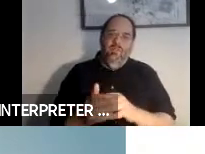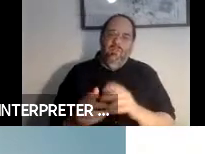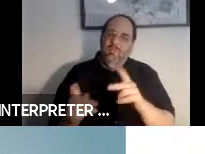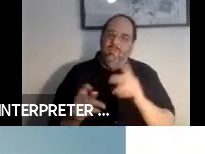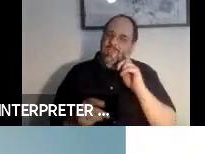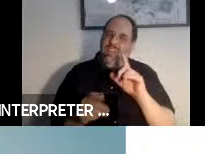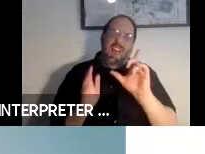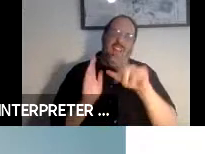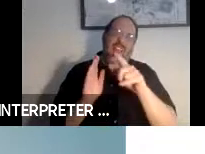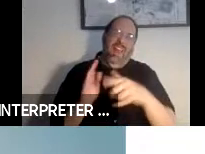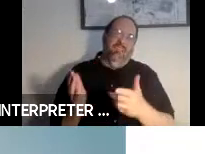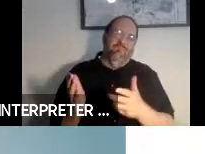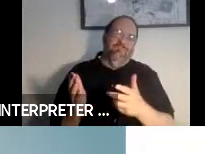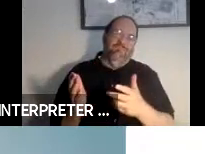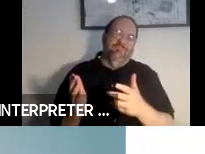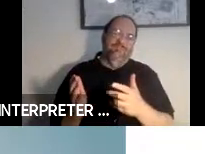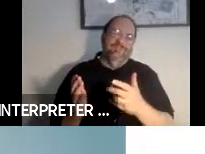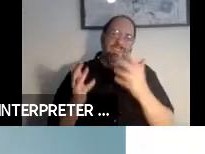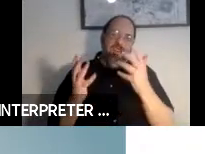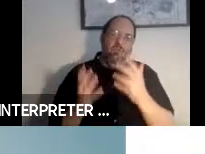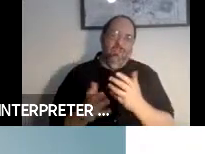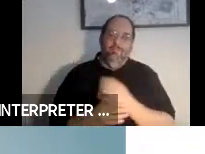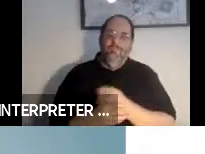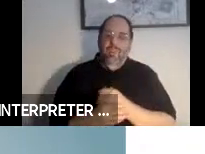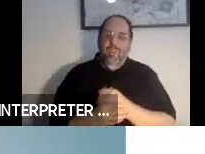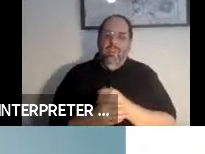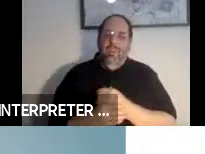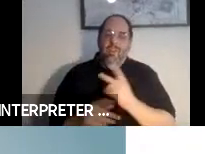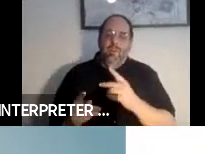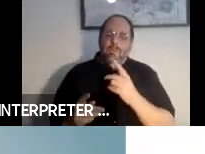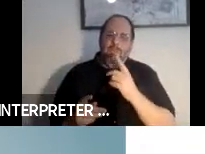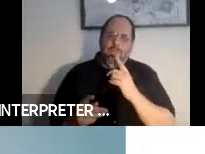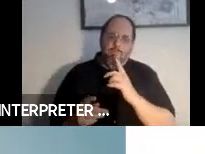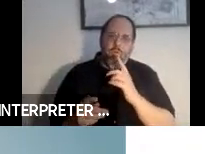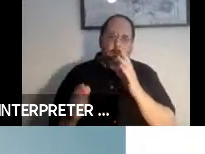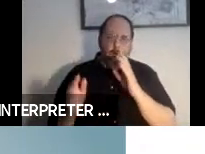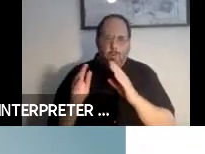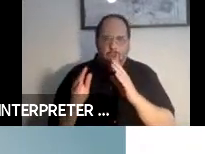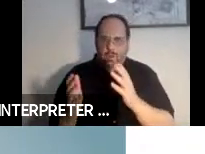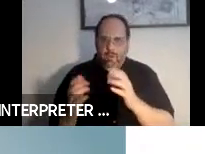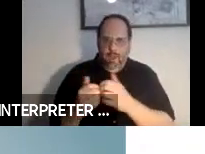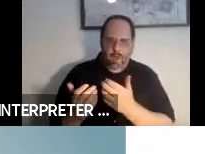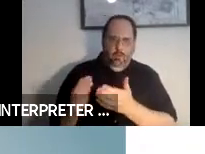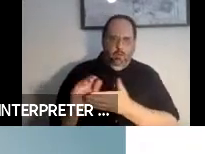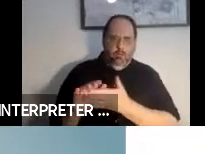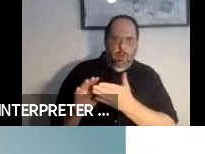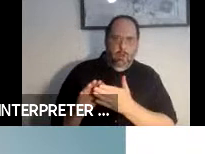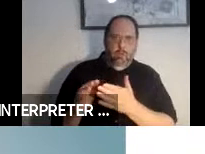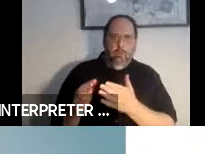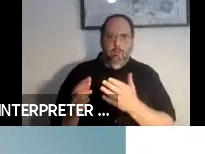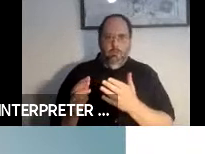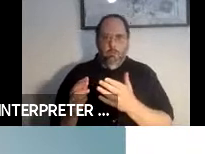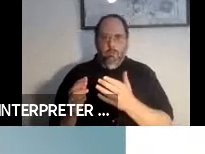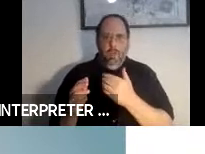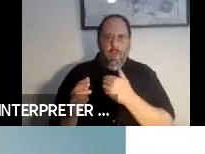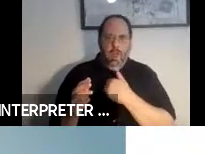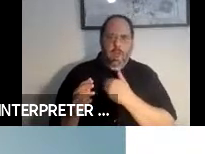unfortunately. They are more worried about truths. Trying to think about how snazzy their interface